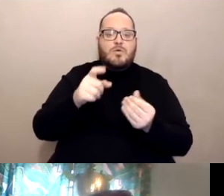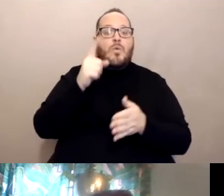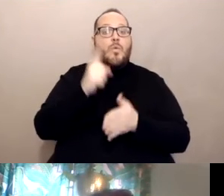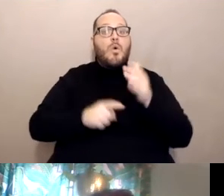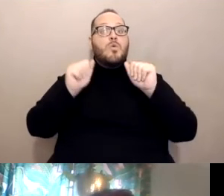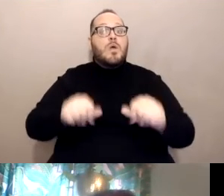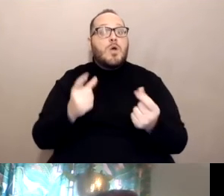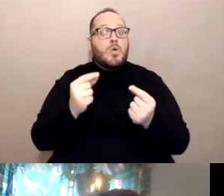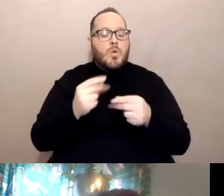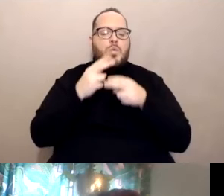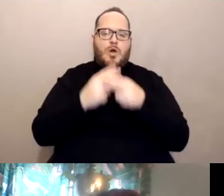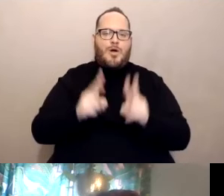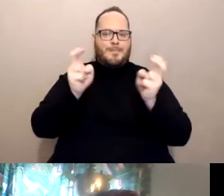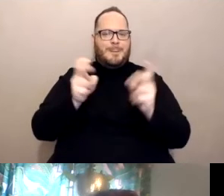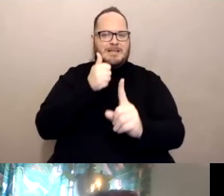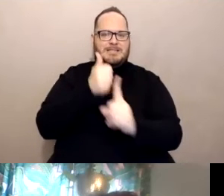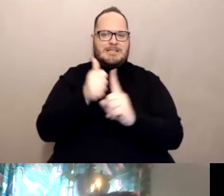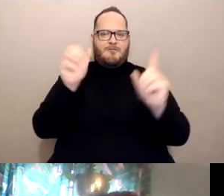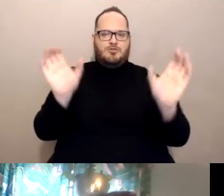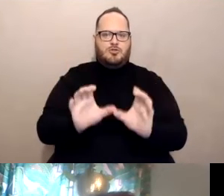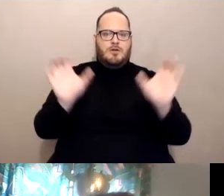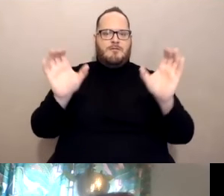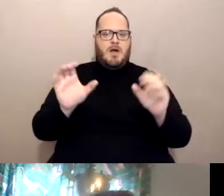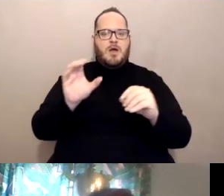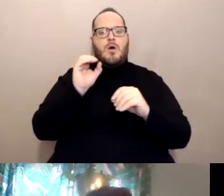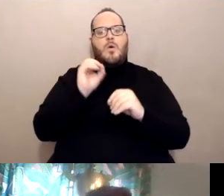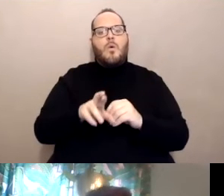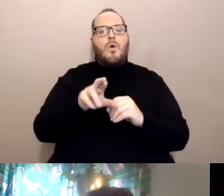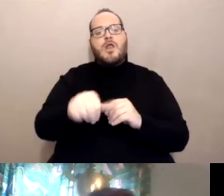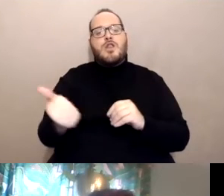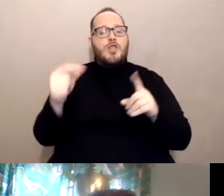or for the terminology that's used for COVID vaccines